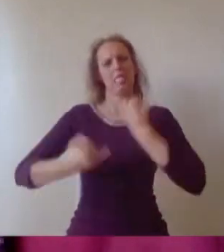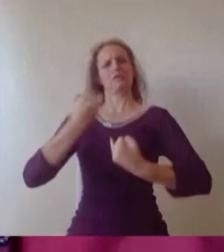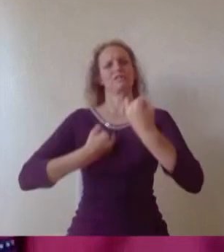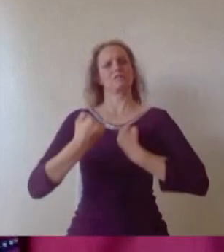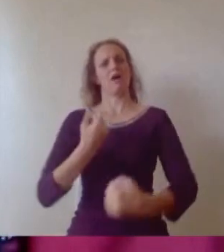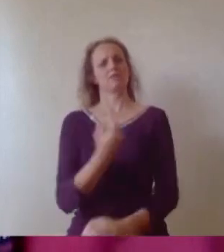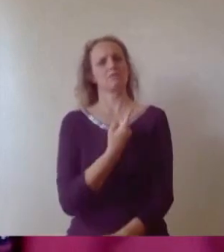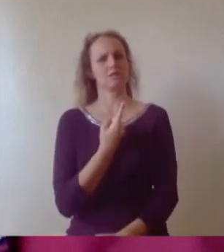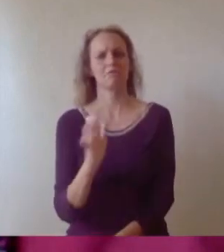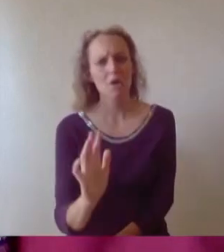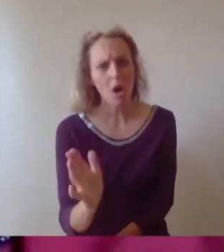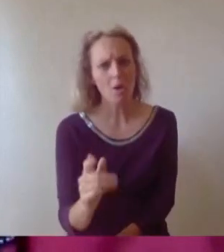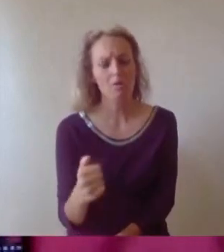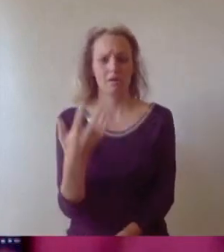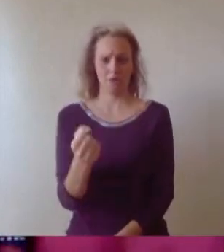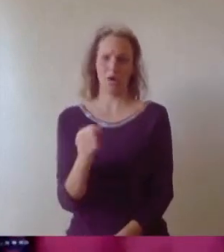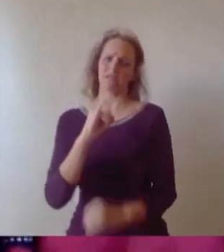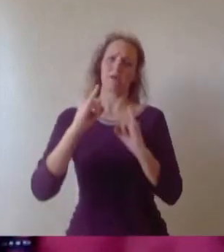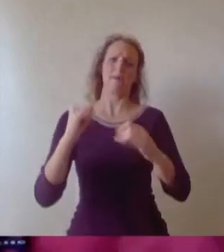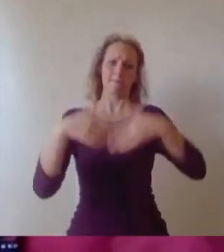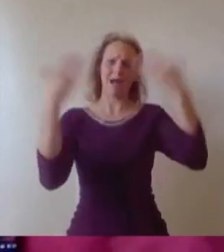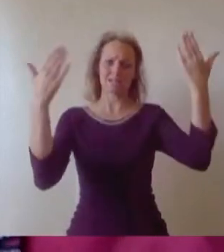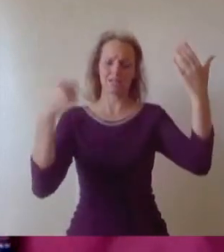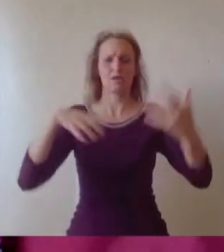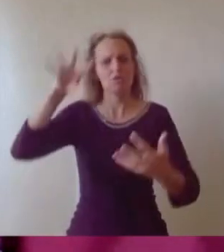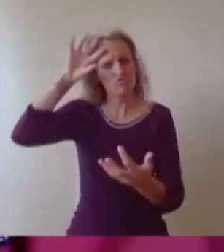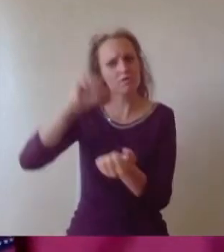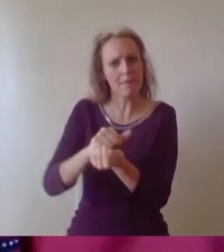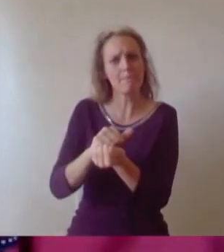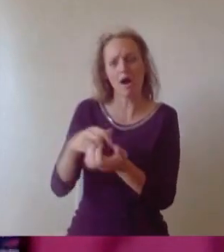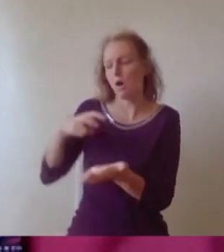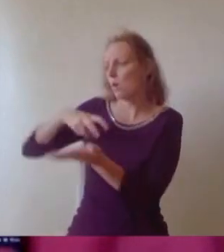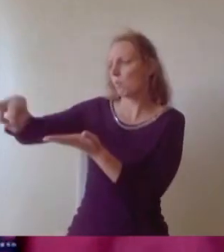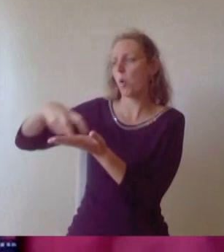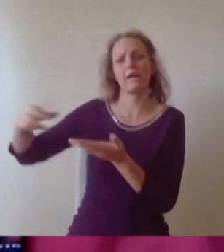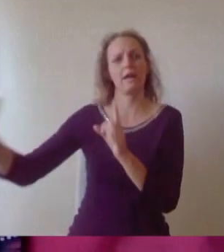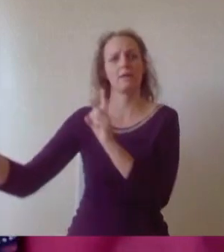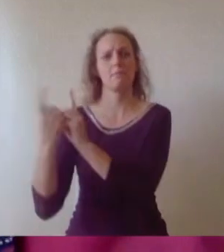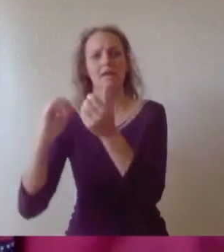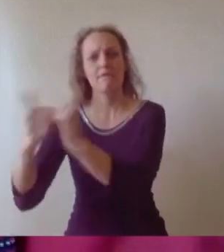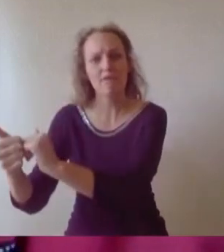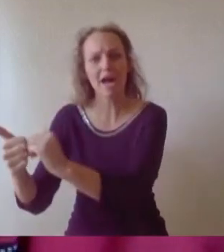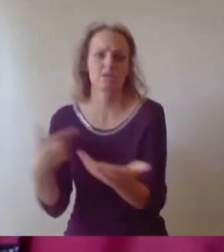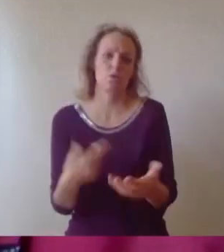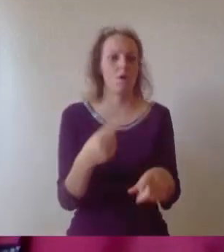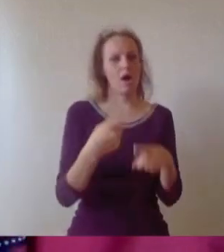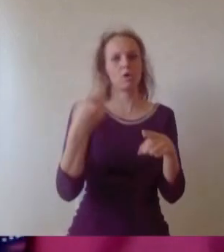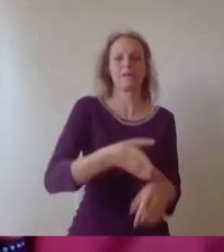just remember that there is no way a quick pint, or a short walk with a friend will not improve your mood. We are the Class of 2020.